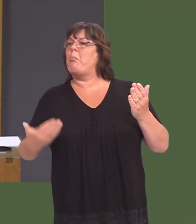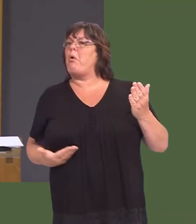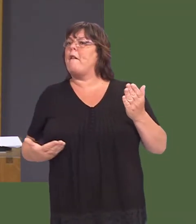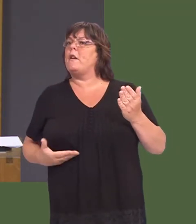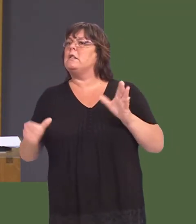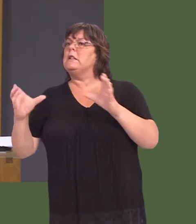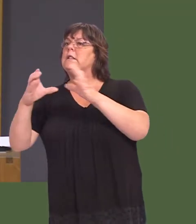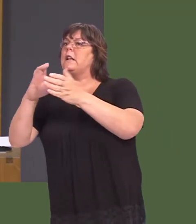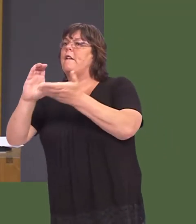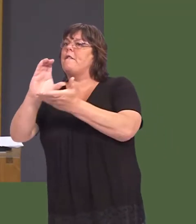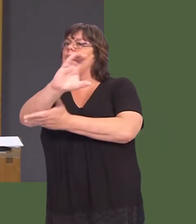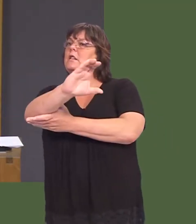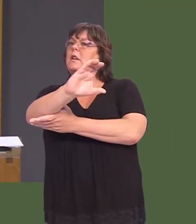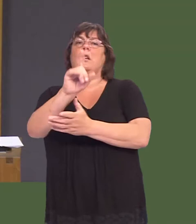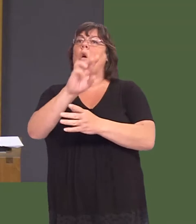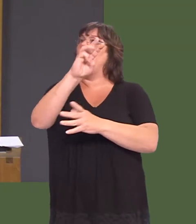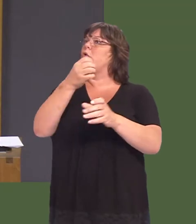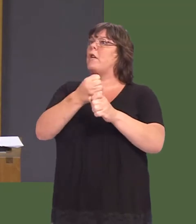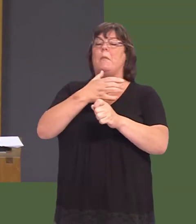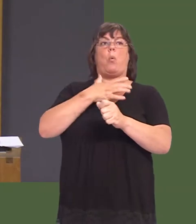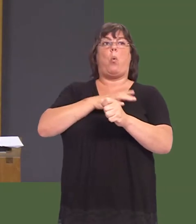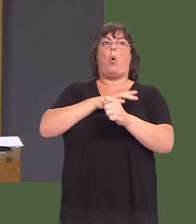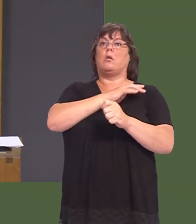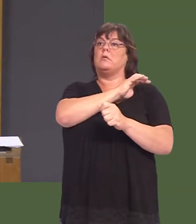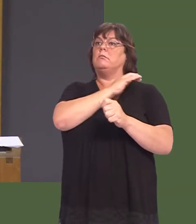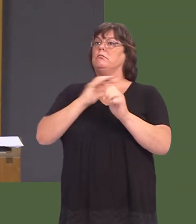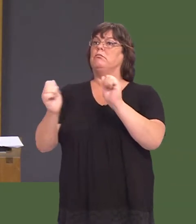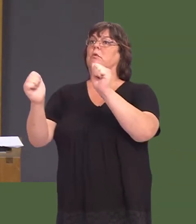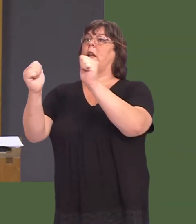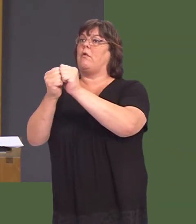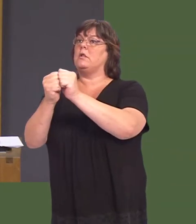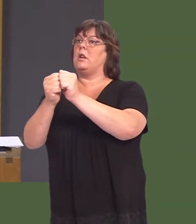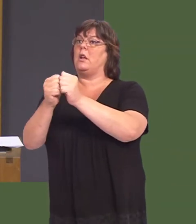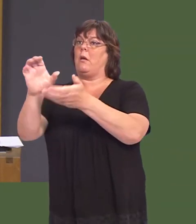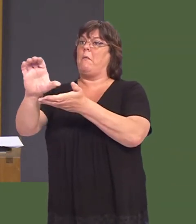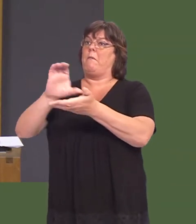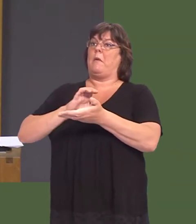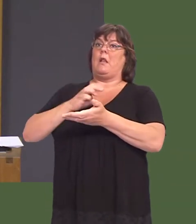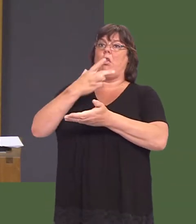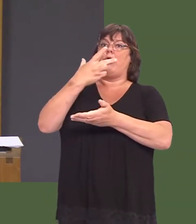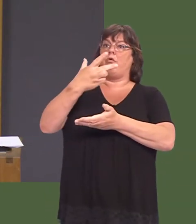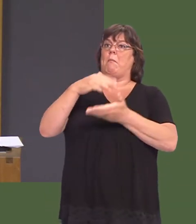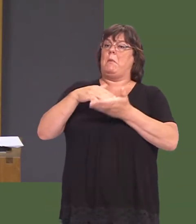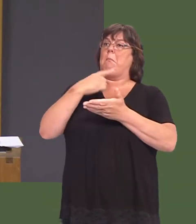All that the Welsh Government was asked for was a guarantee, for which they would be paid £3 million a year.